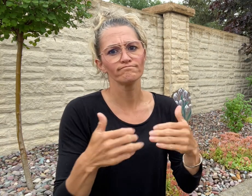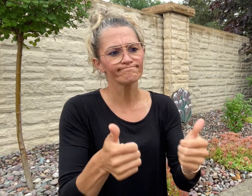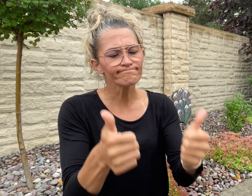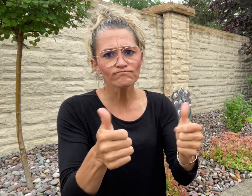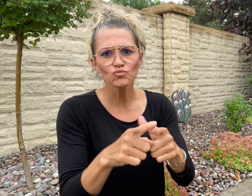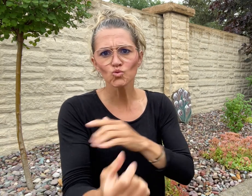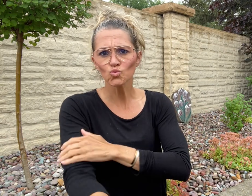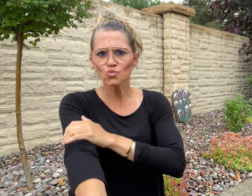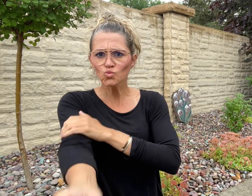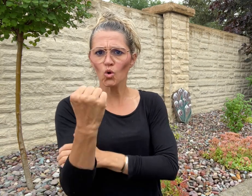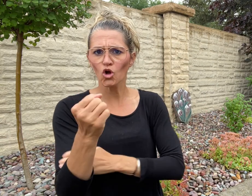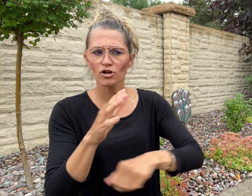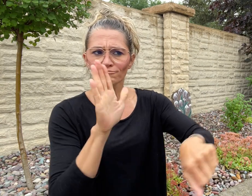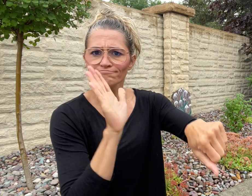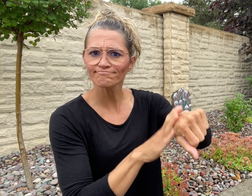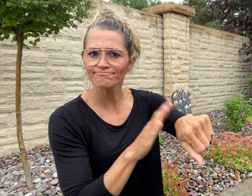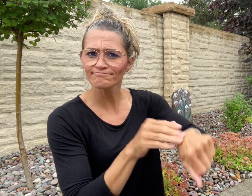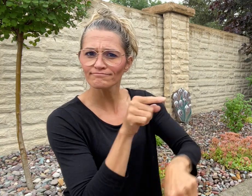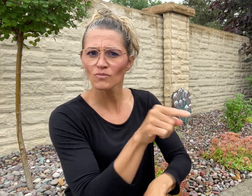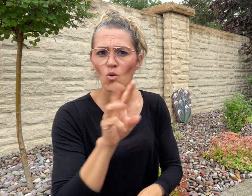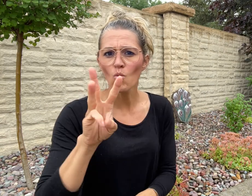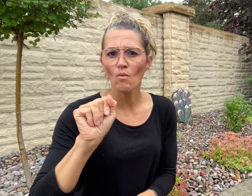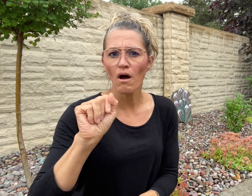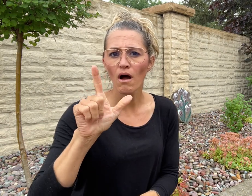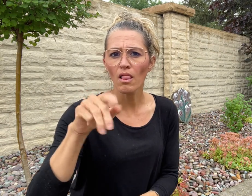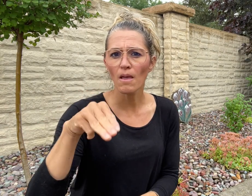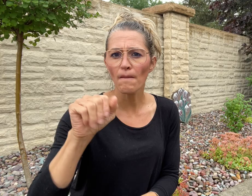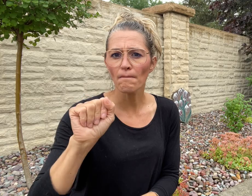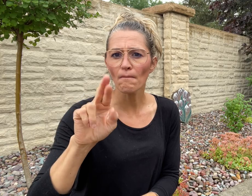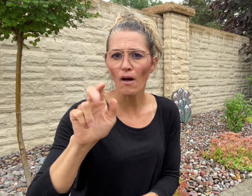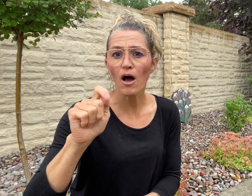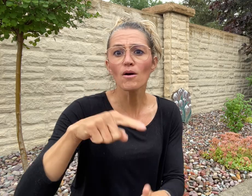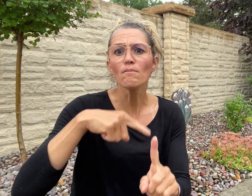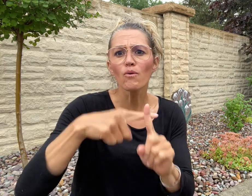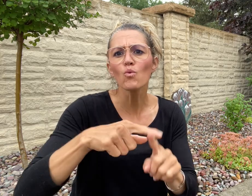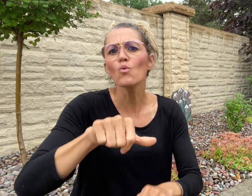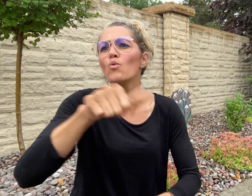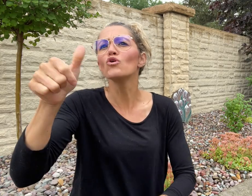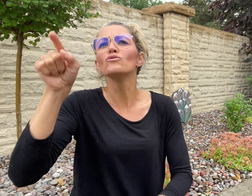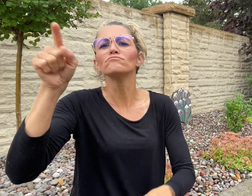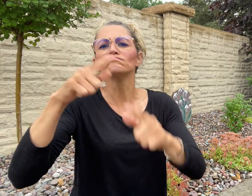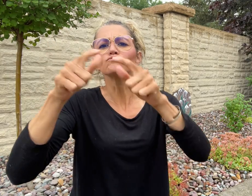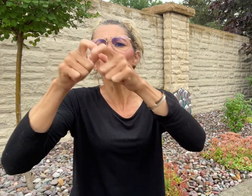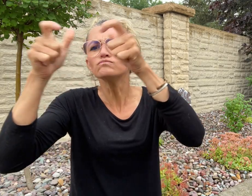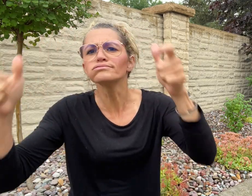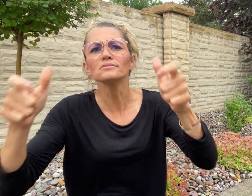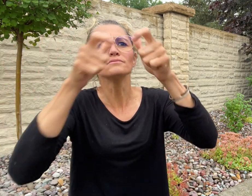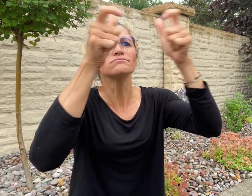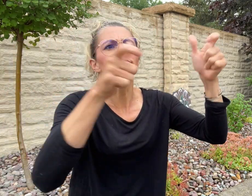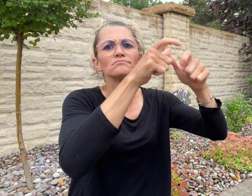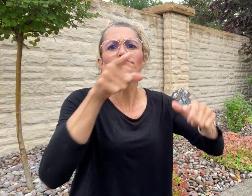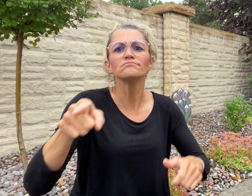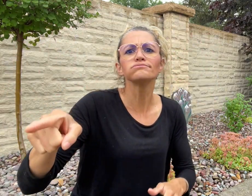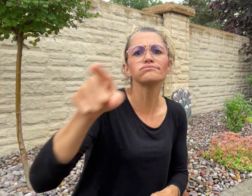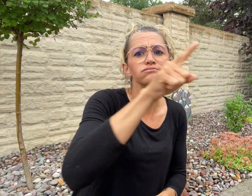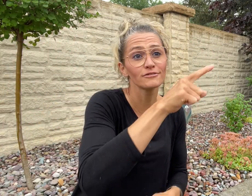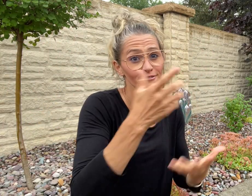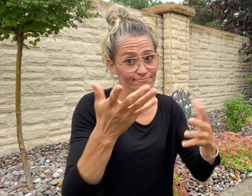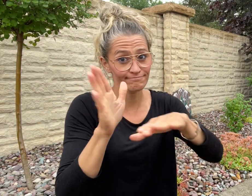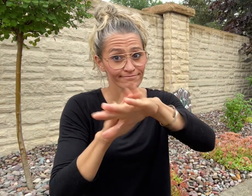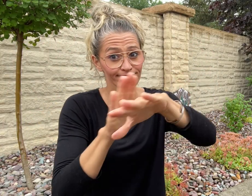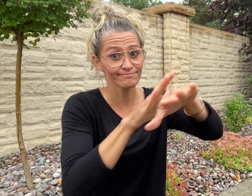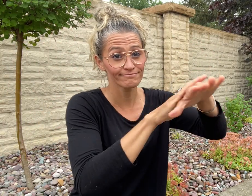to other employers that if they fail to live up to their